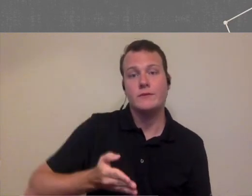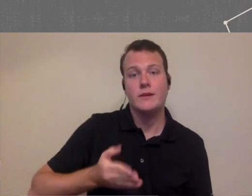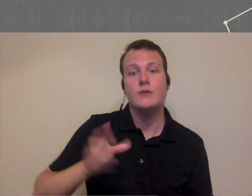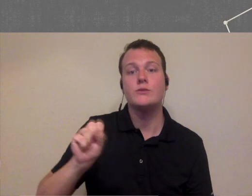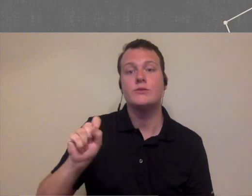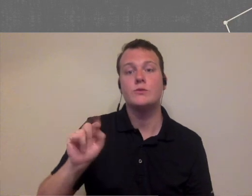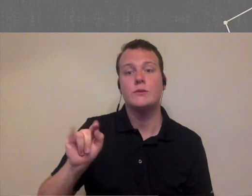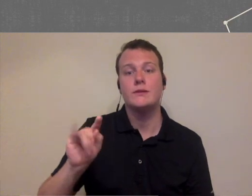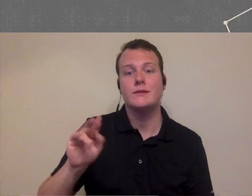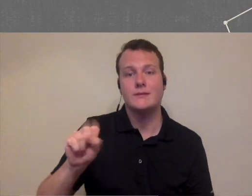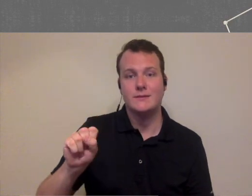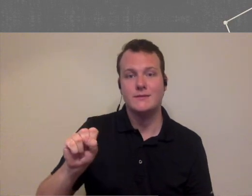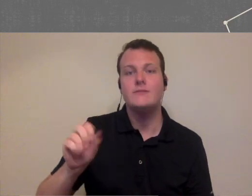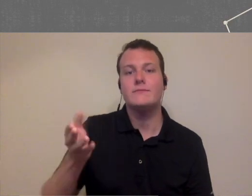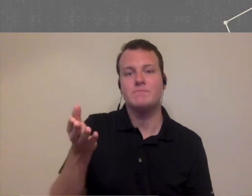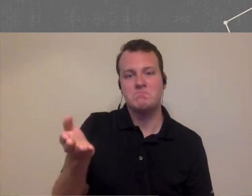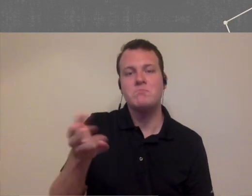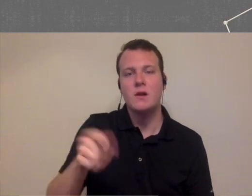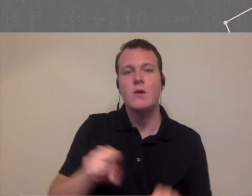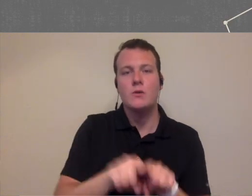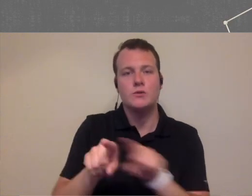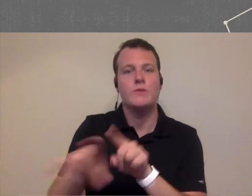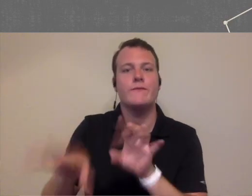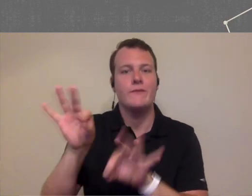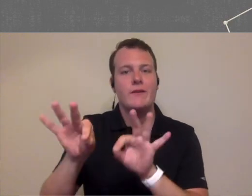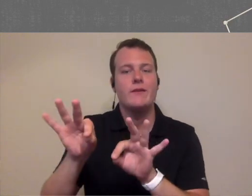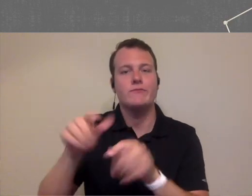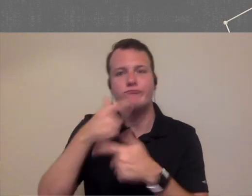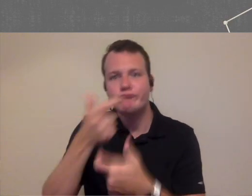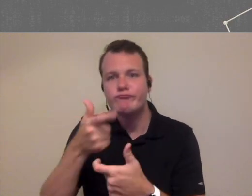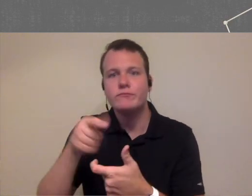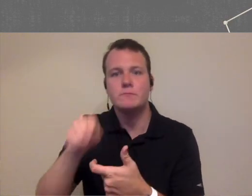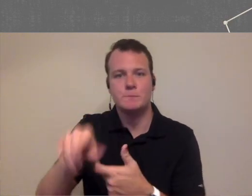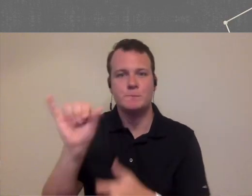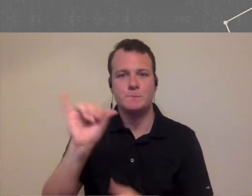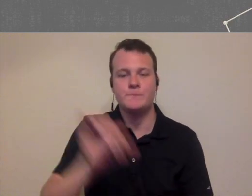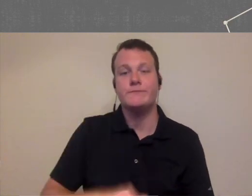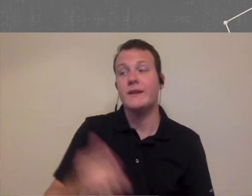backslash students that's where you'll also find these recordings so I'd like